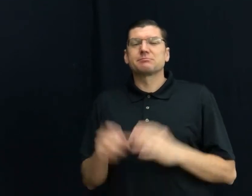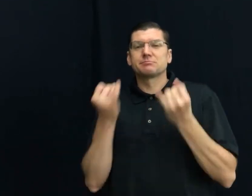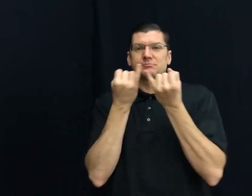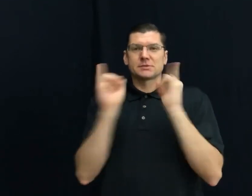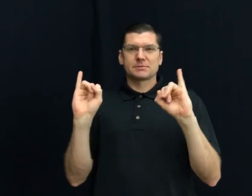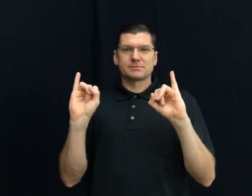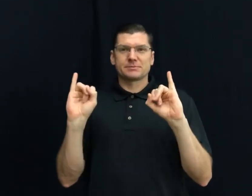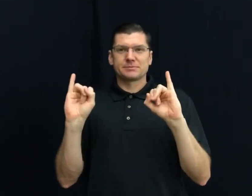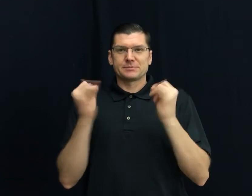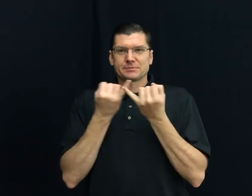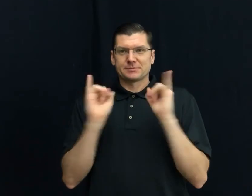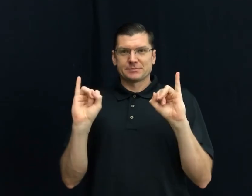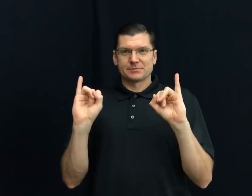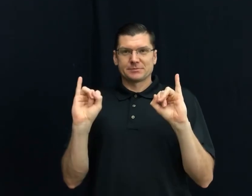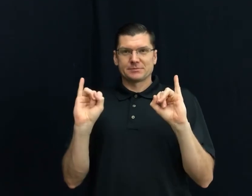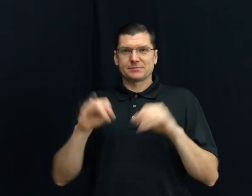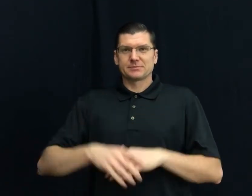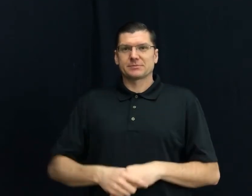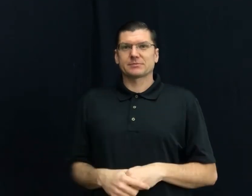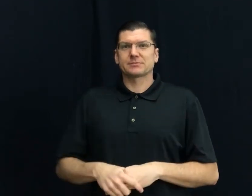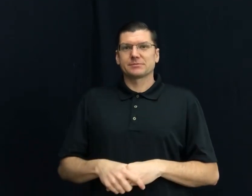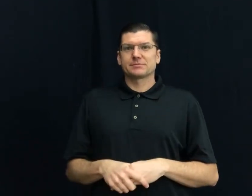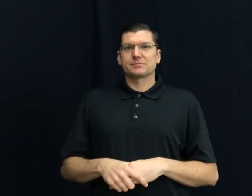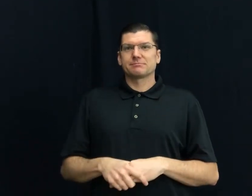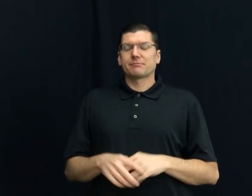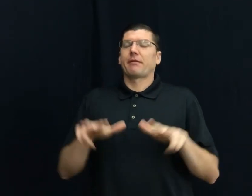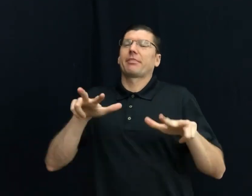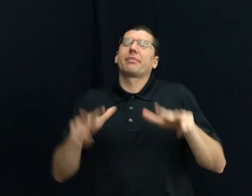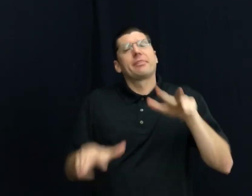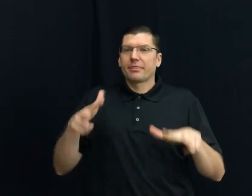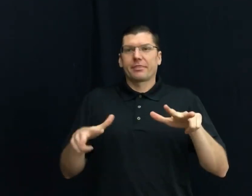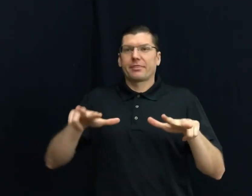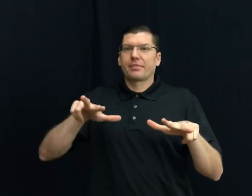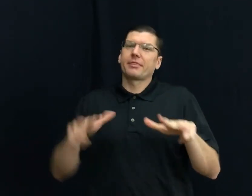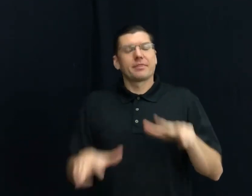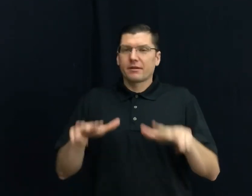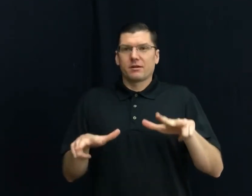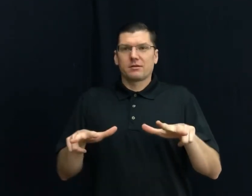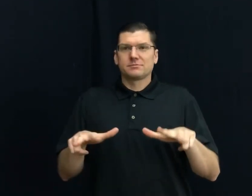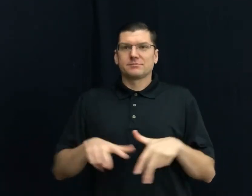5) INDEPENDENCE / INDEPENDENT 6) CLUMSY